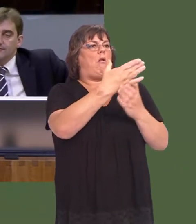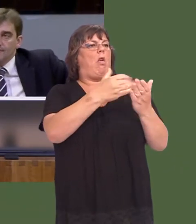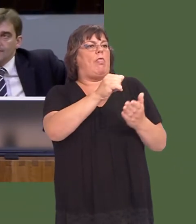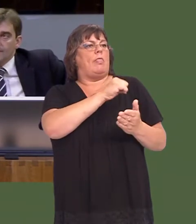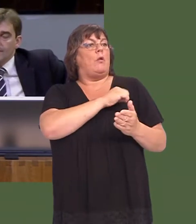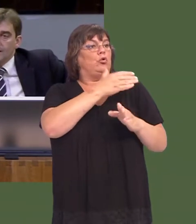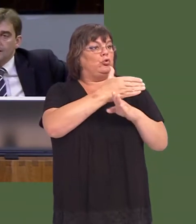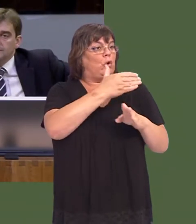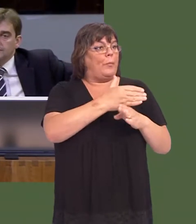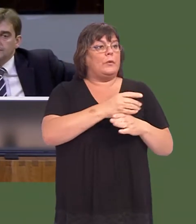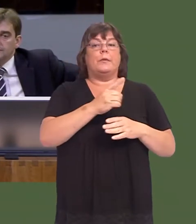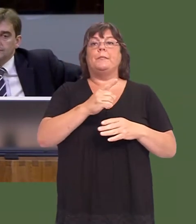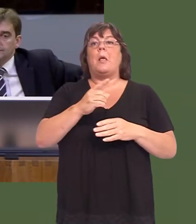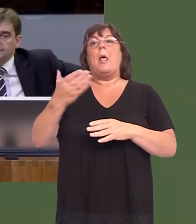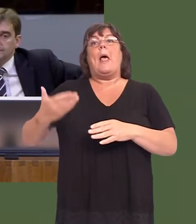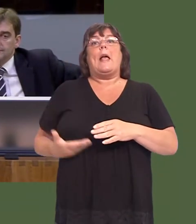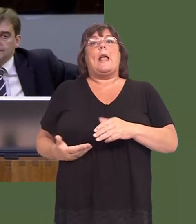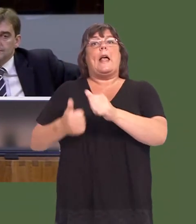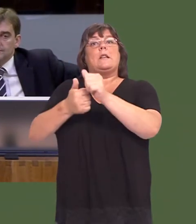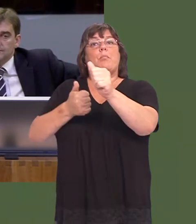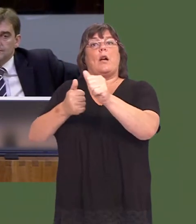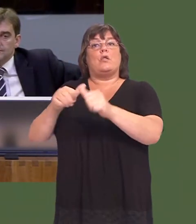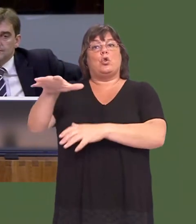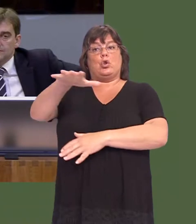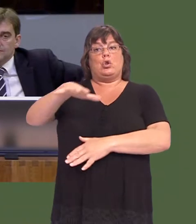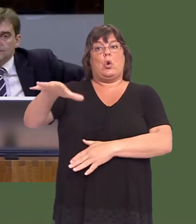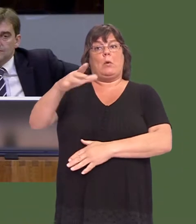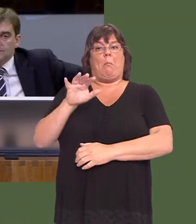The enterprise zone has been in existence in Blaenau Gwent for over five years now.